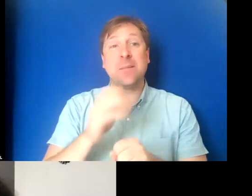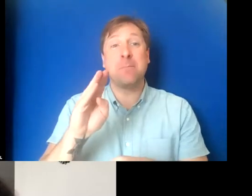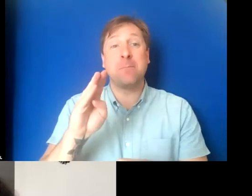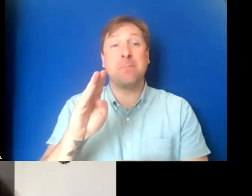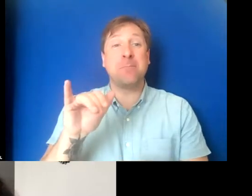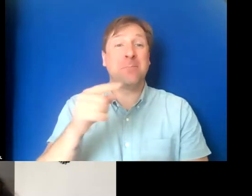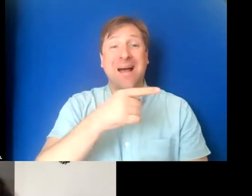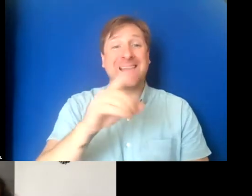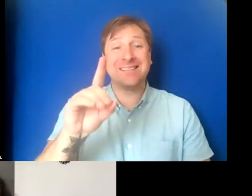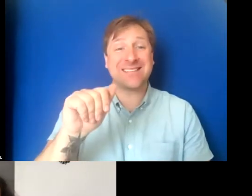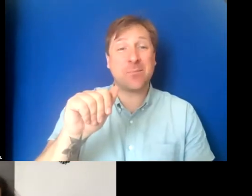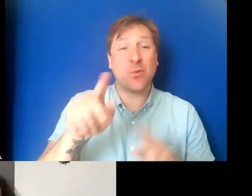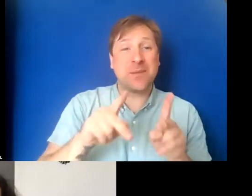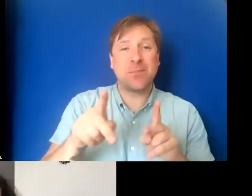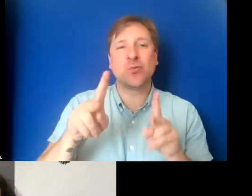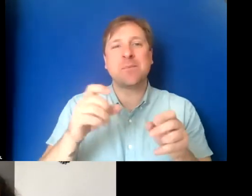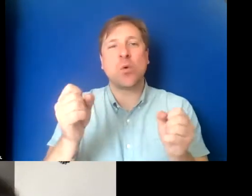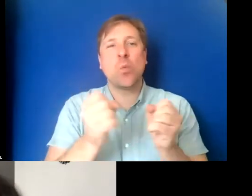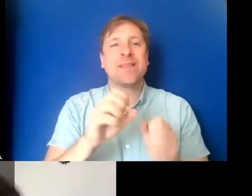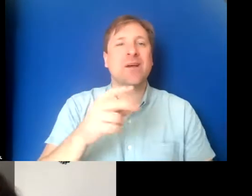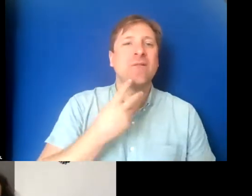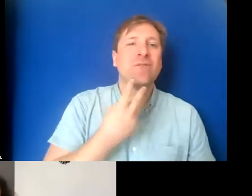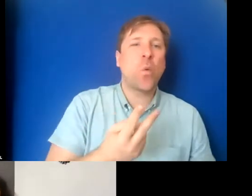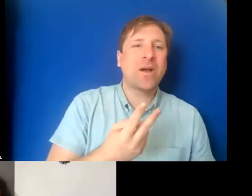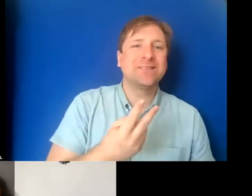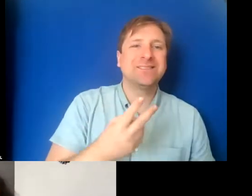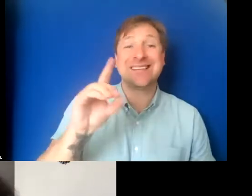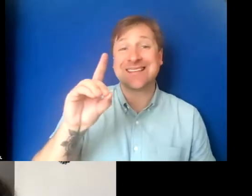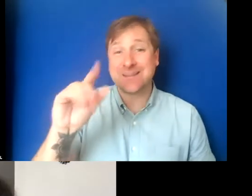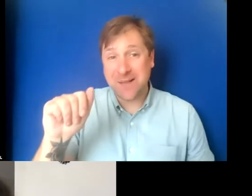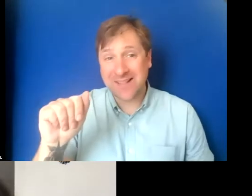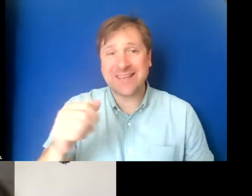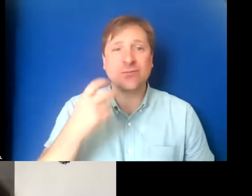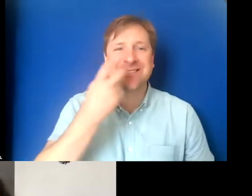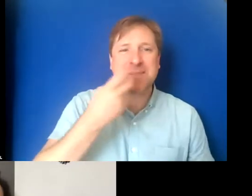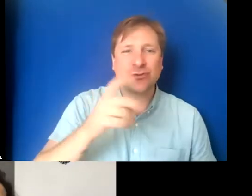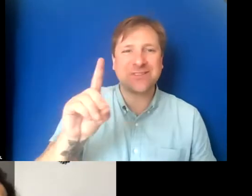So say people with voice disabilities, speech disabilities.